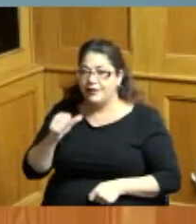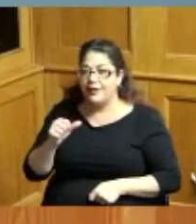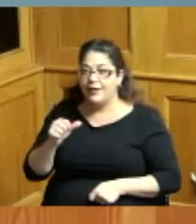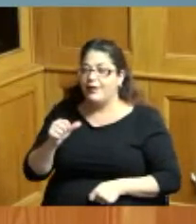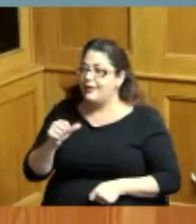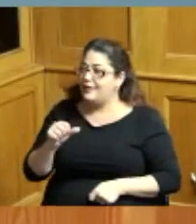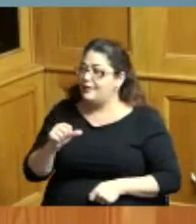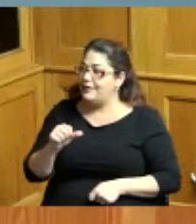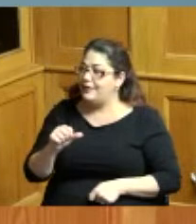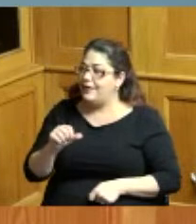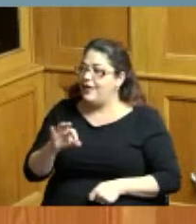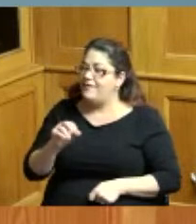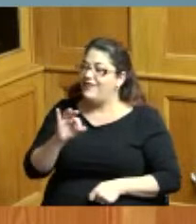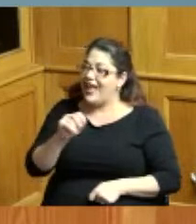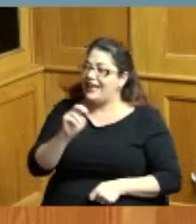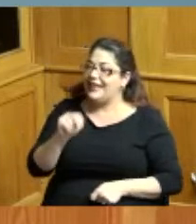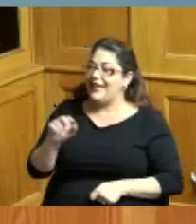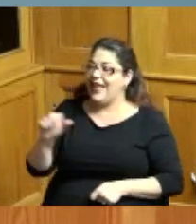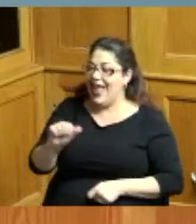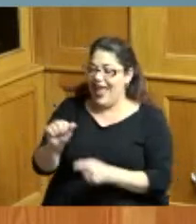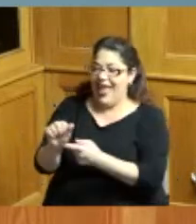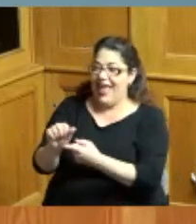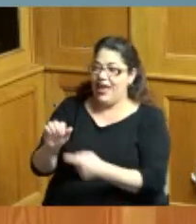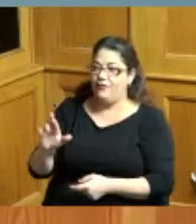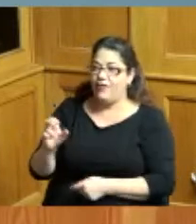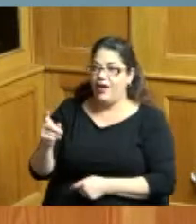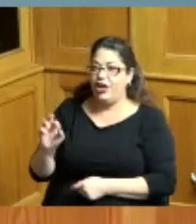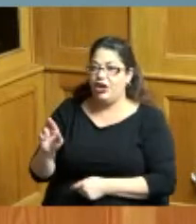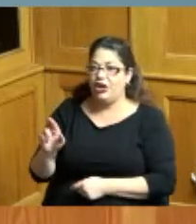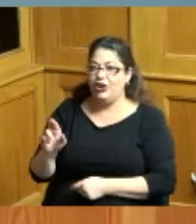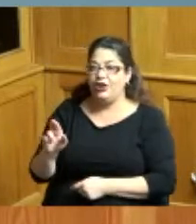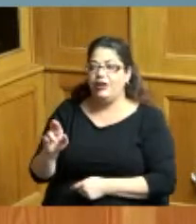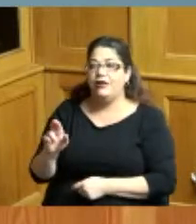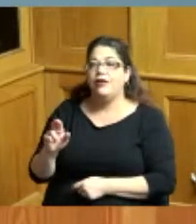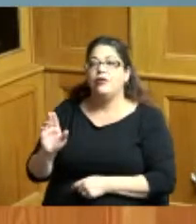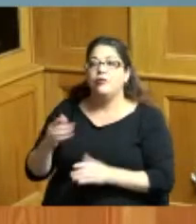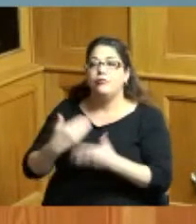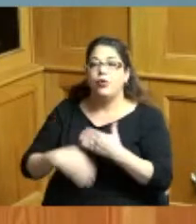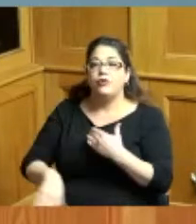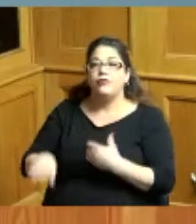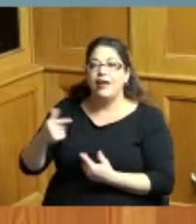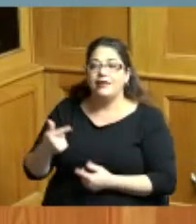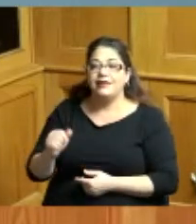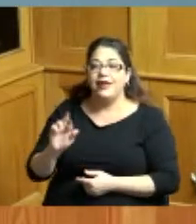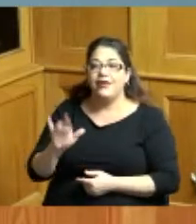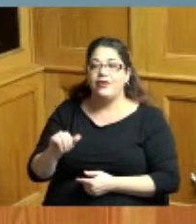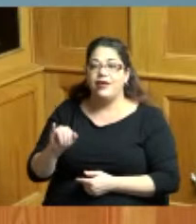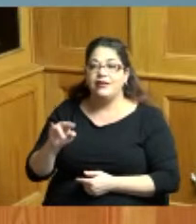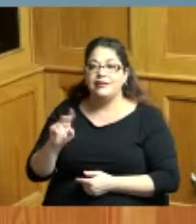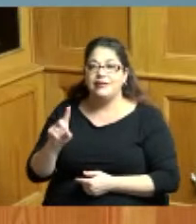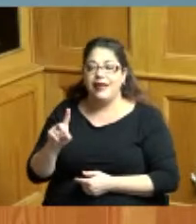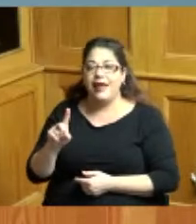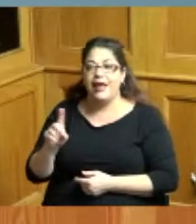what that eight stands for was born and raised in Gary Indiana his parents Robert Dennis Rucker jr